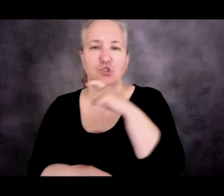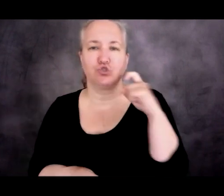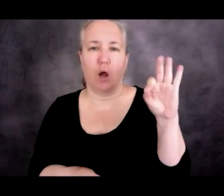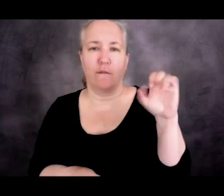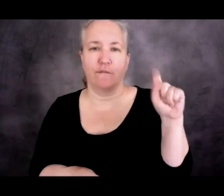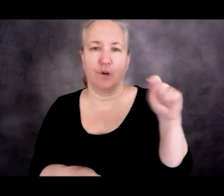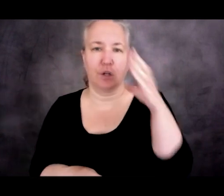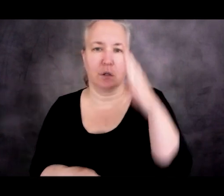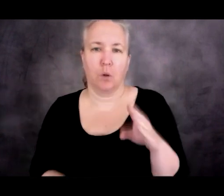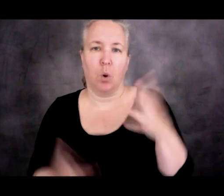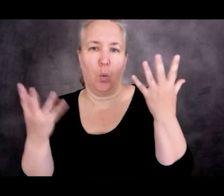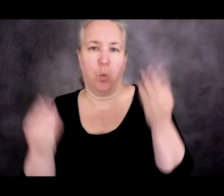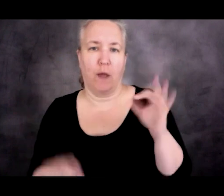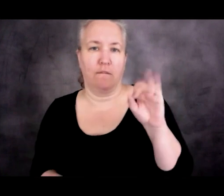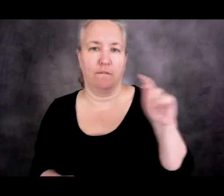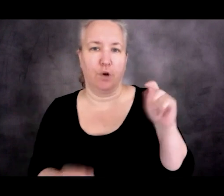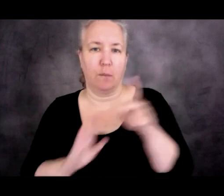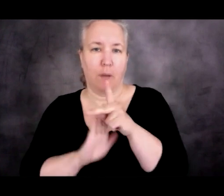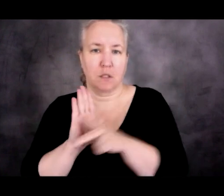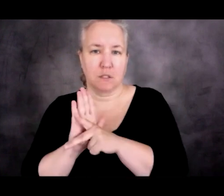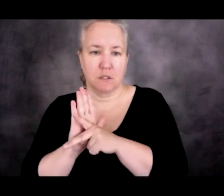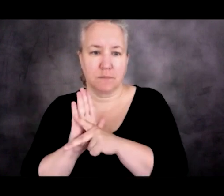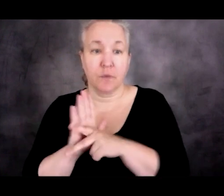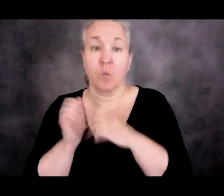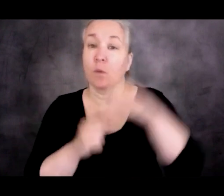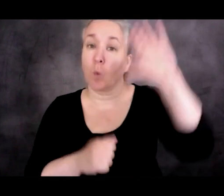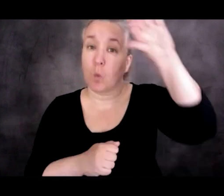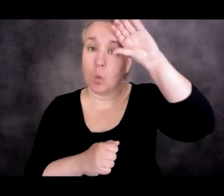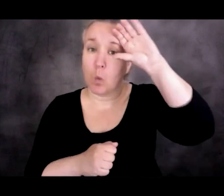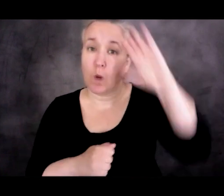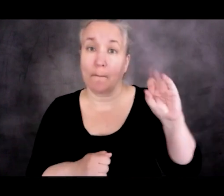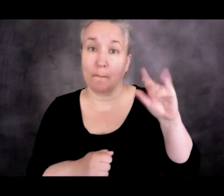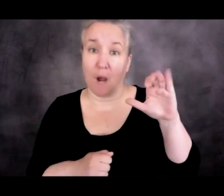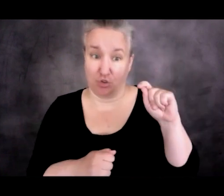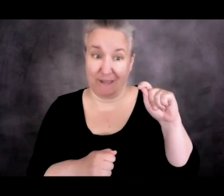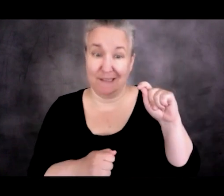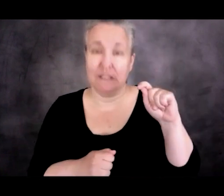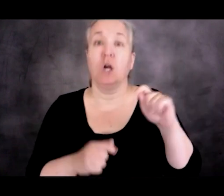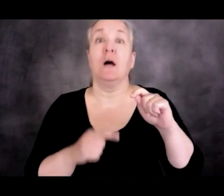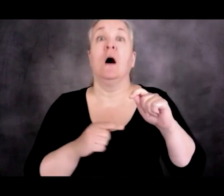So if Cuban migrants were interdicted at sea, they were returned to Cuba.